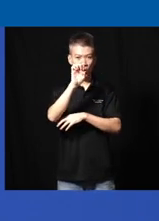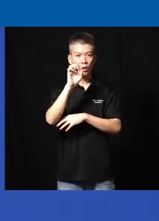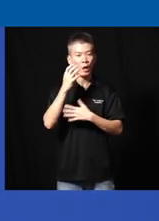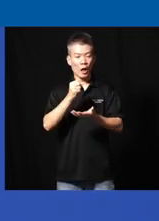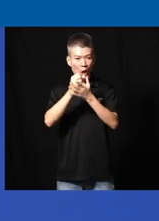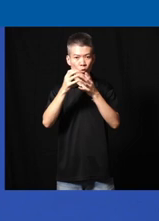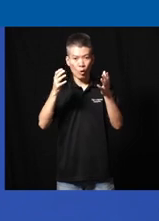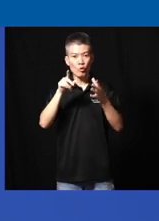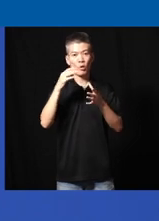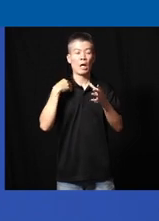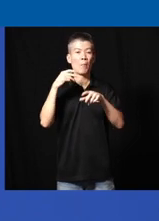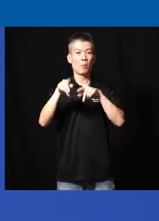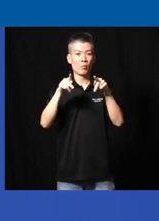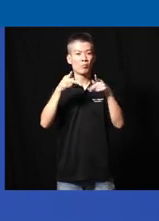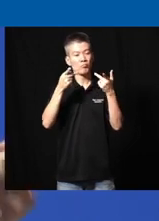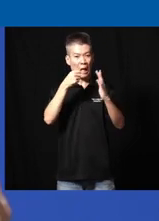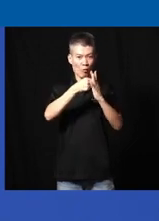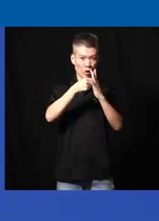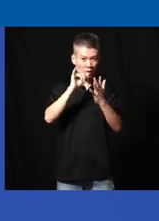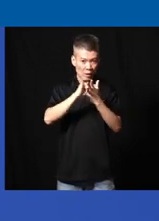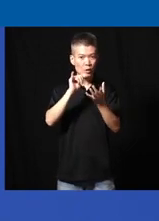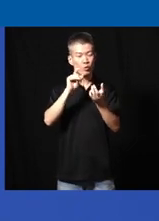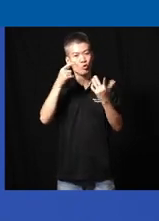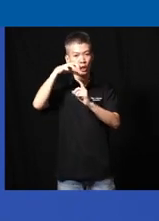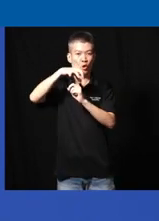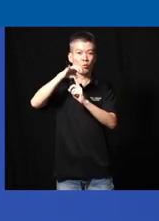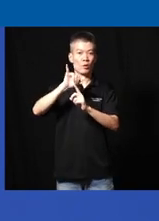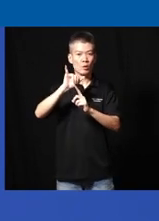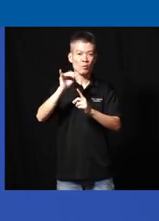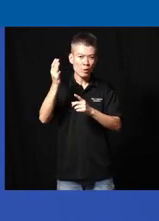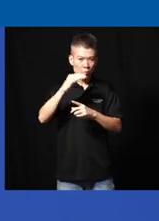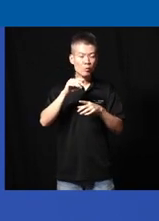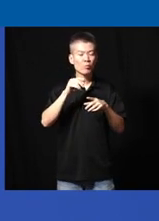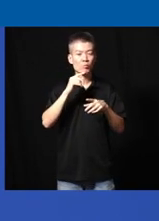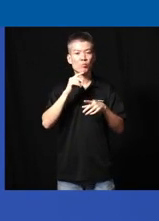a lot when you have people who Advocate it who Champion it who come to you and say hey actually